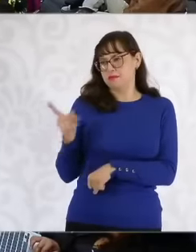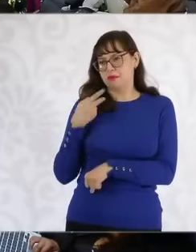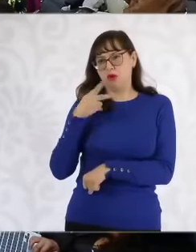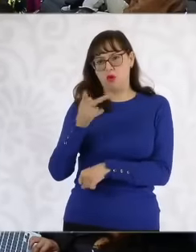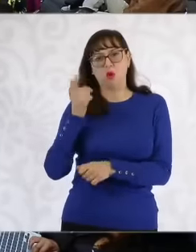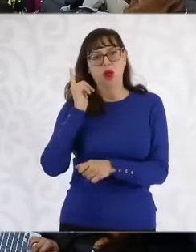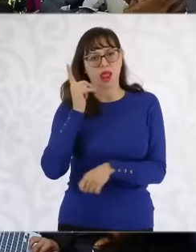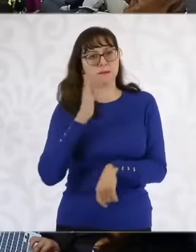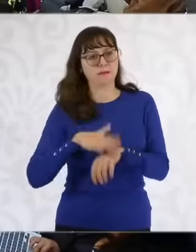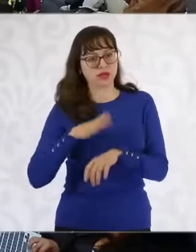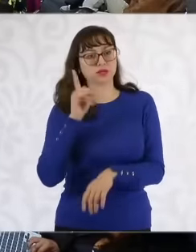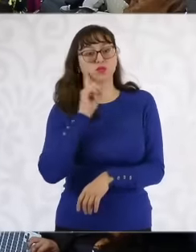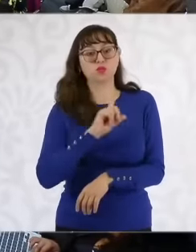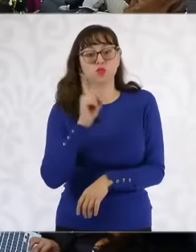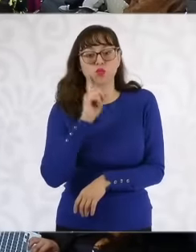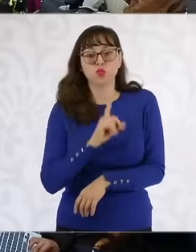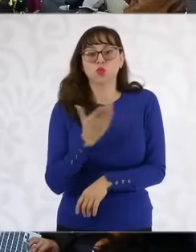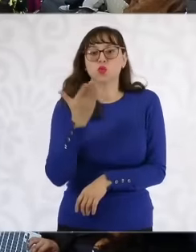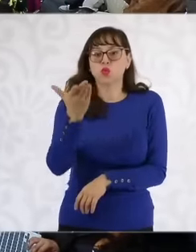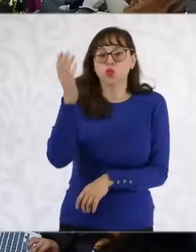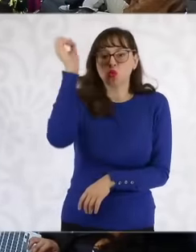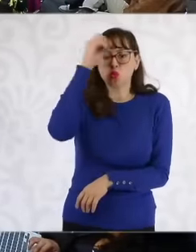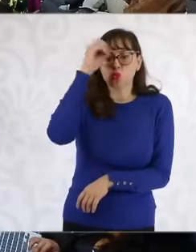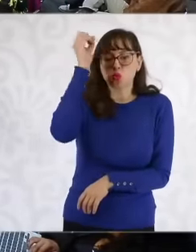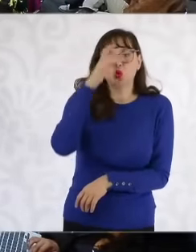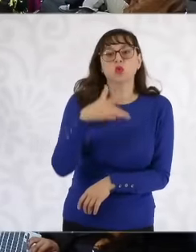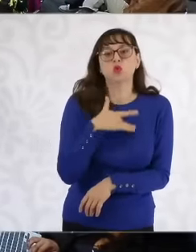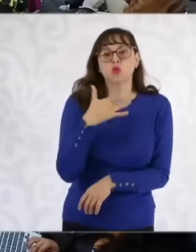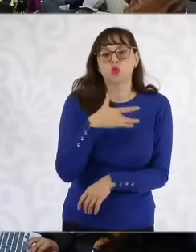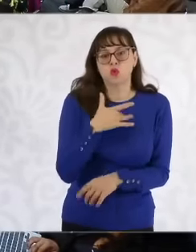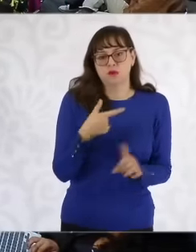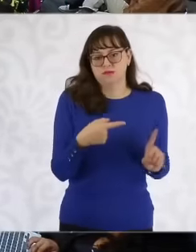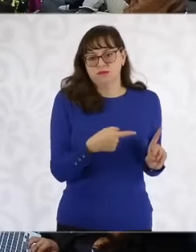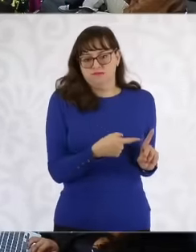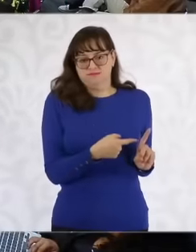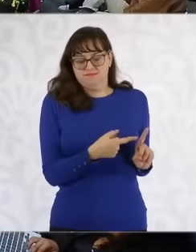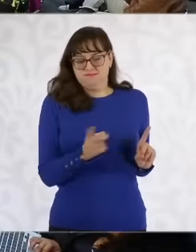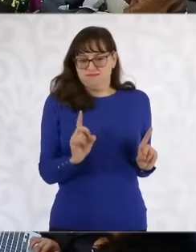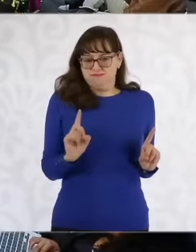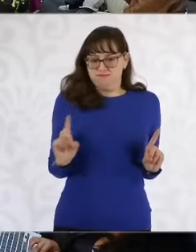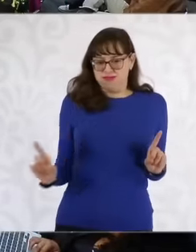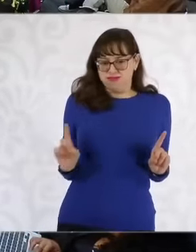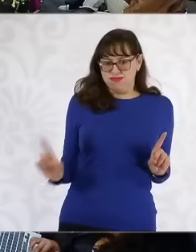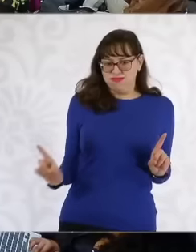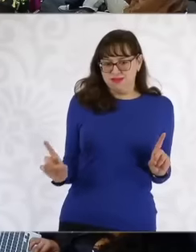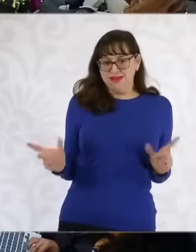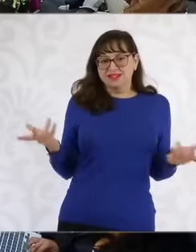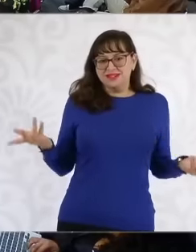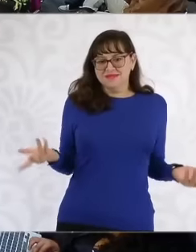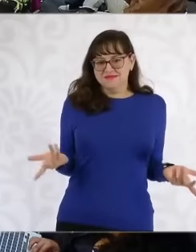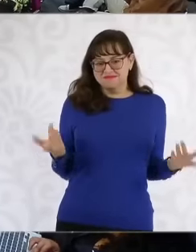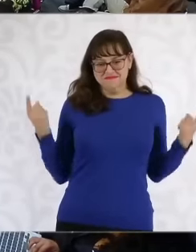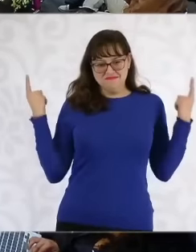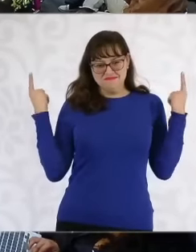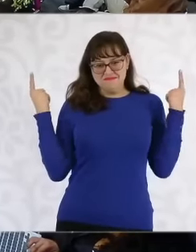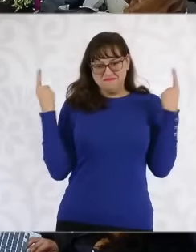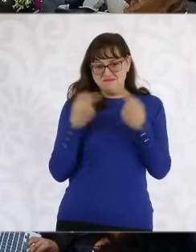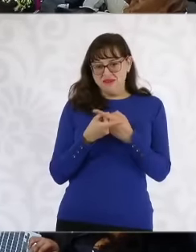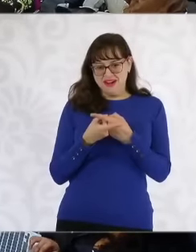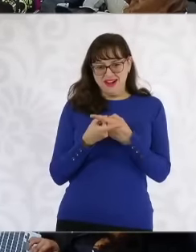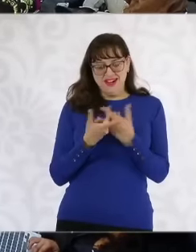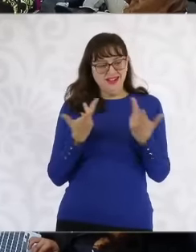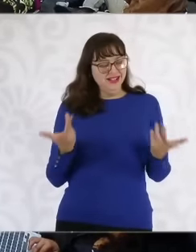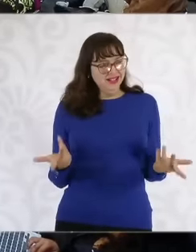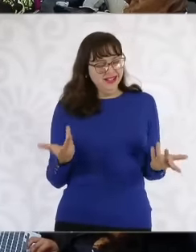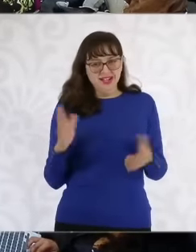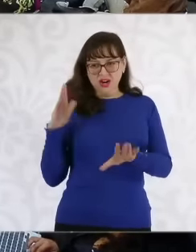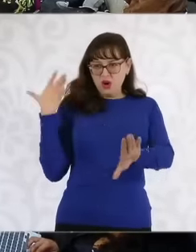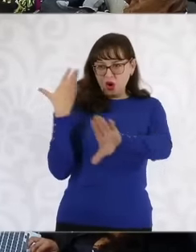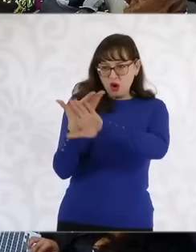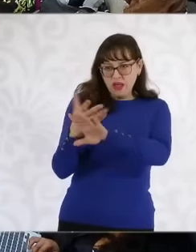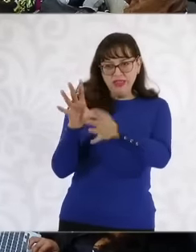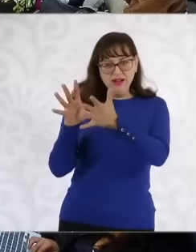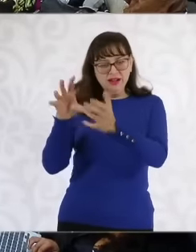Ask him what you think about that specific case, yes. It is not in itself the validation of urism by